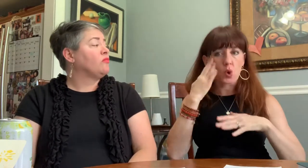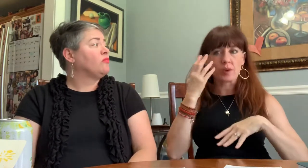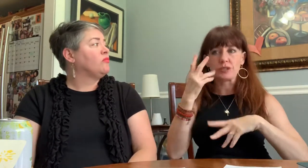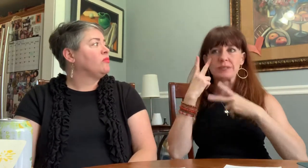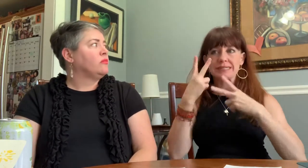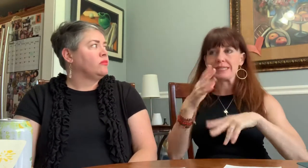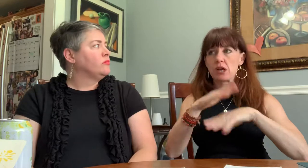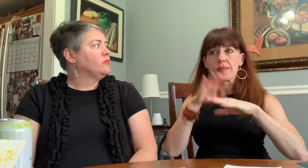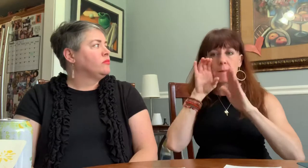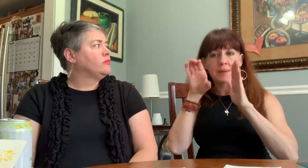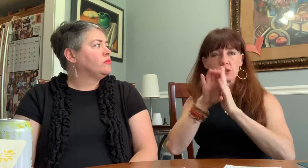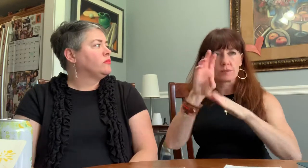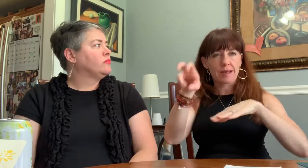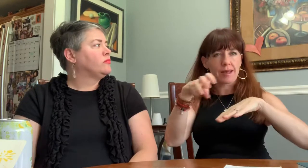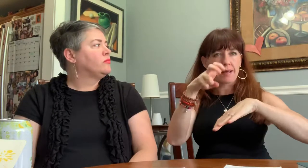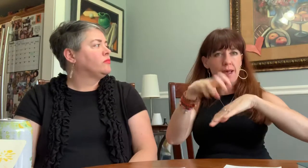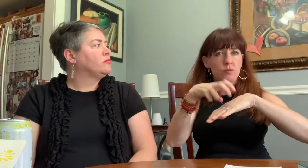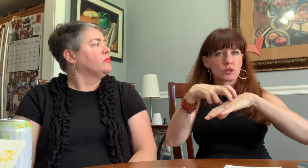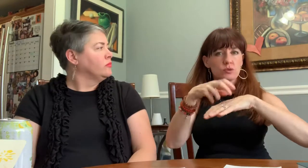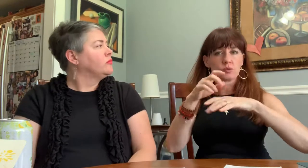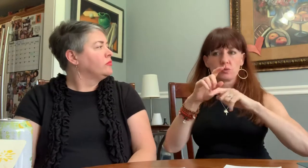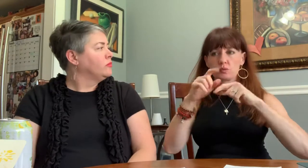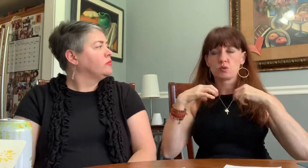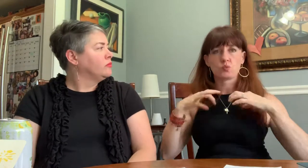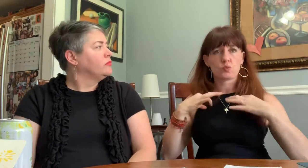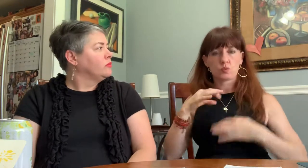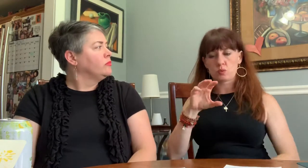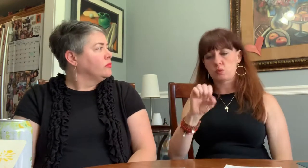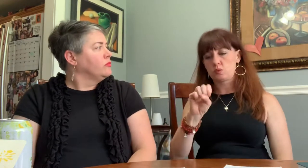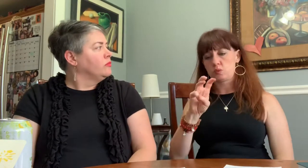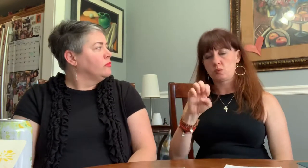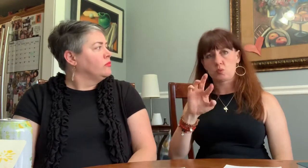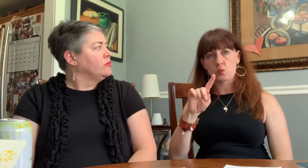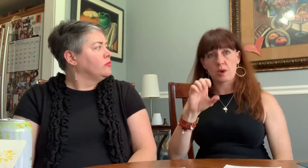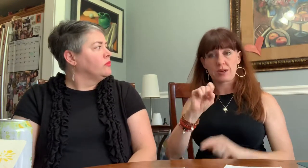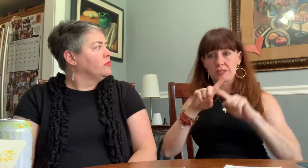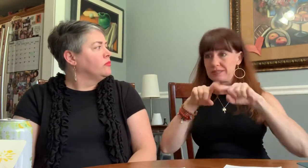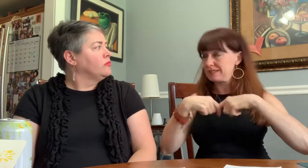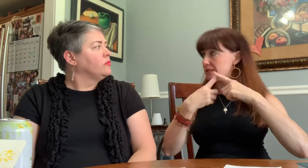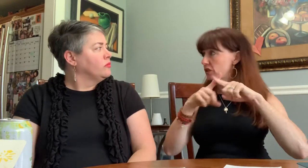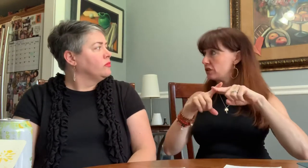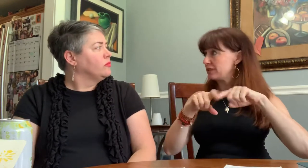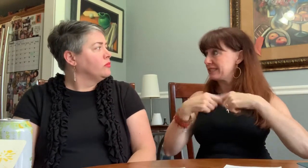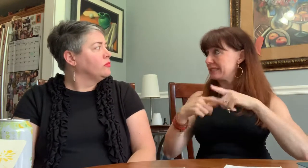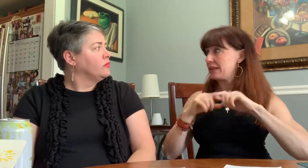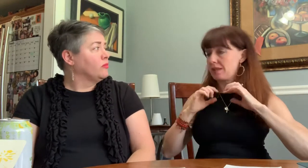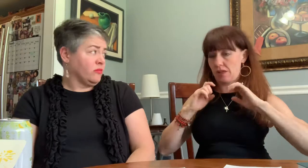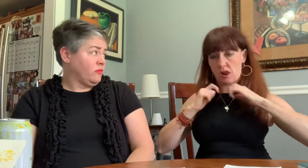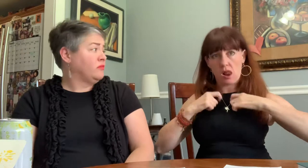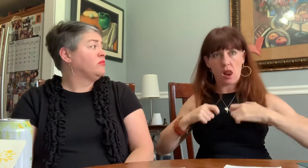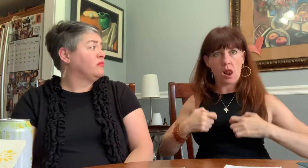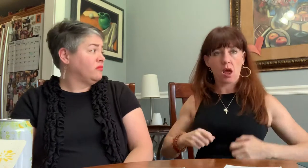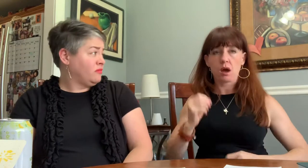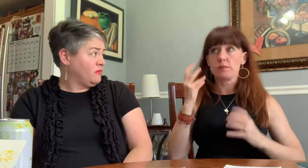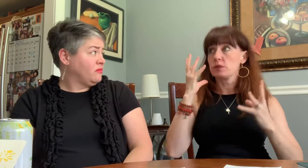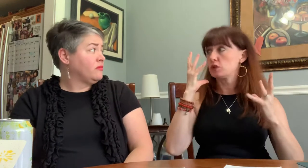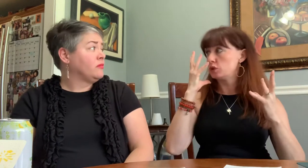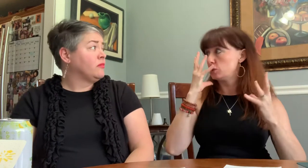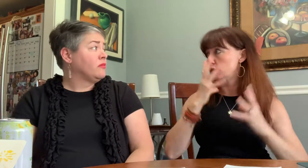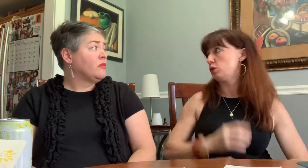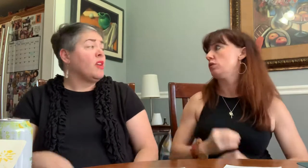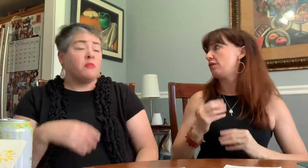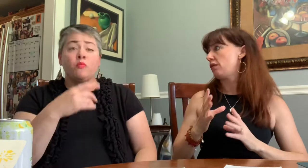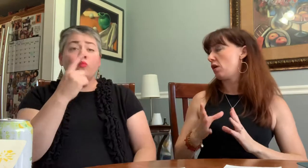The irish knitted sweaters Beautiful!